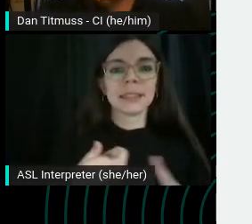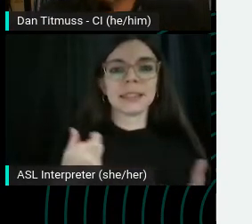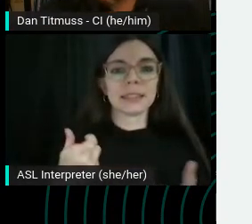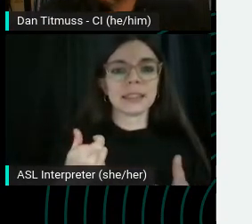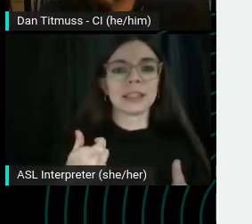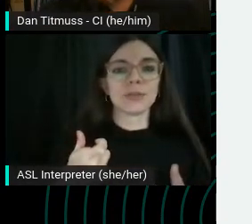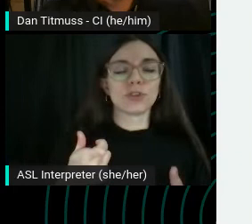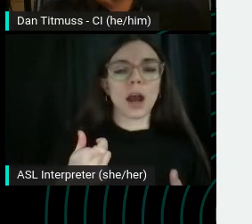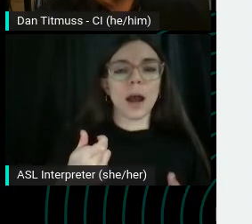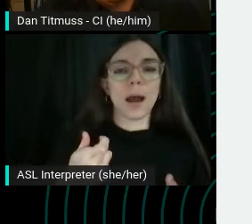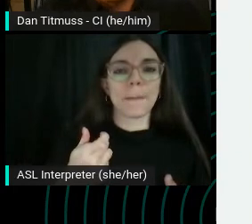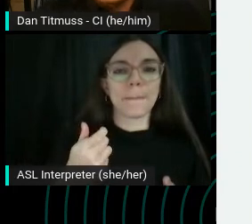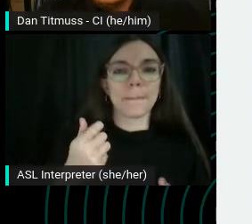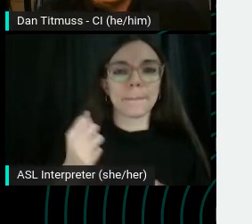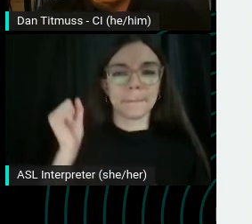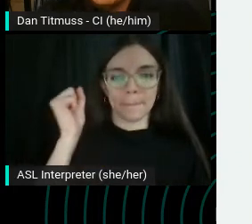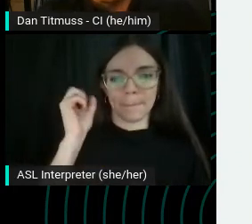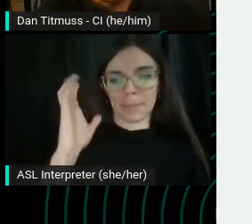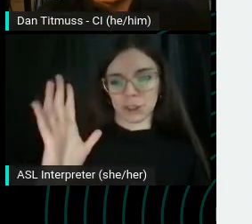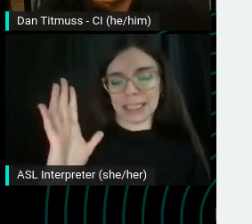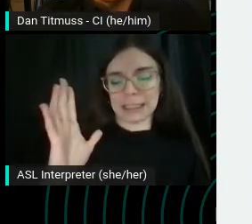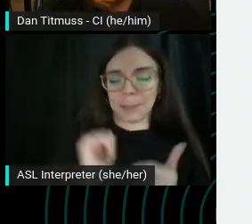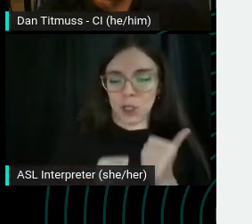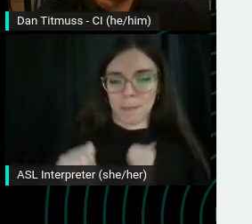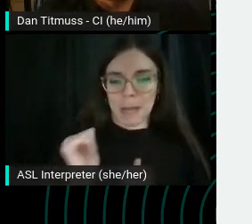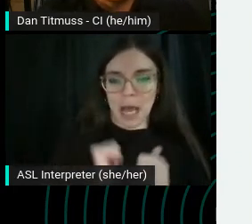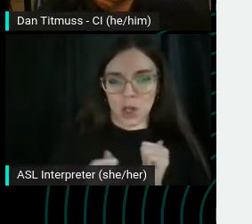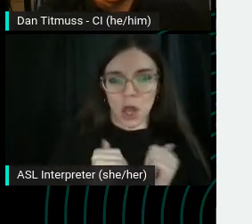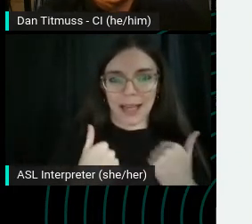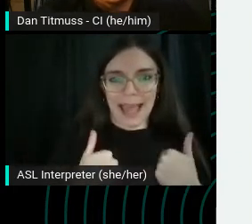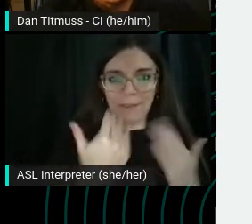I just search for best Shakespeare monologue and they've had this video of like Shakespeare solos.